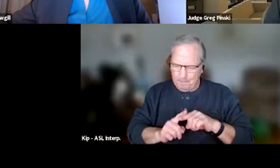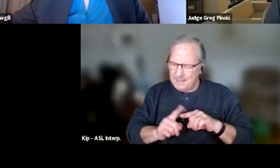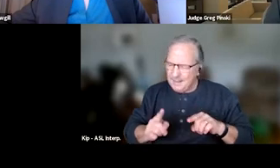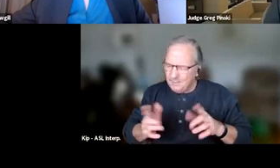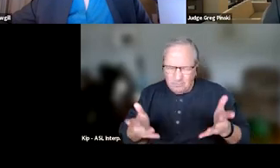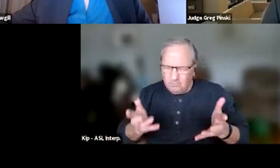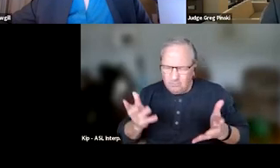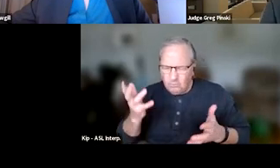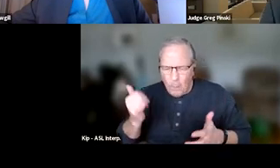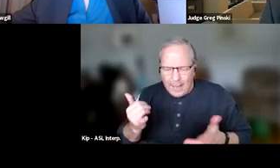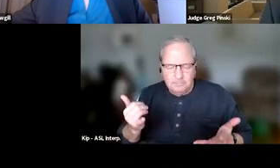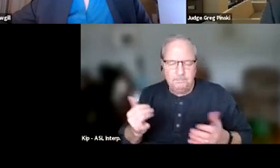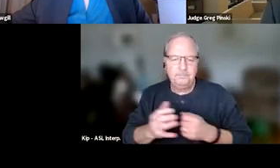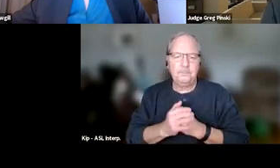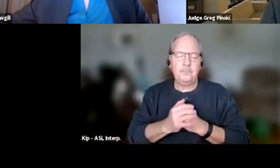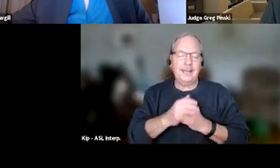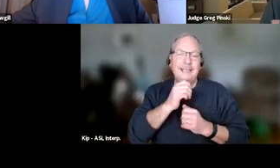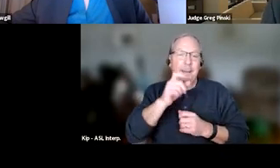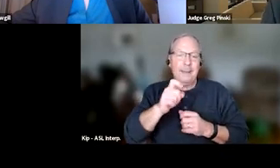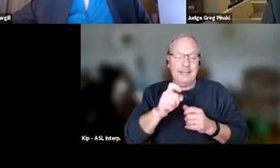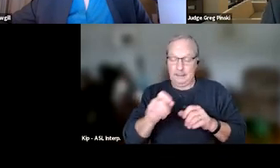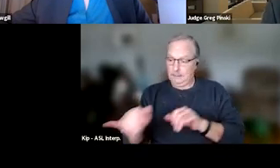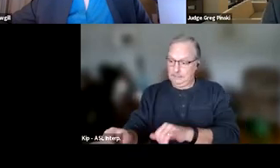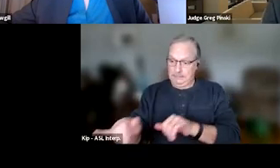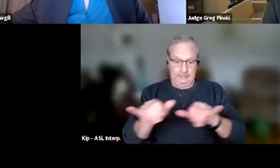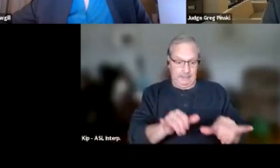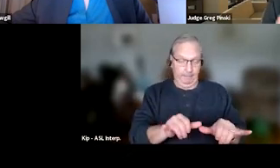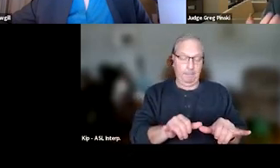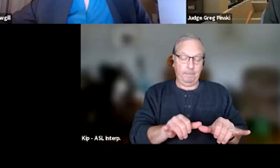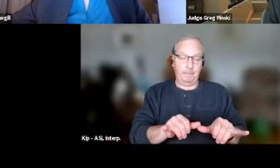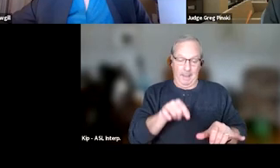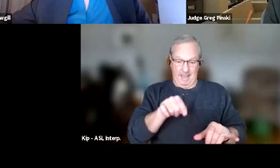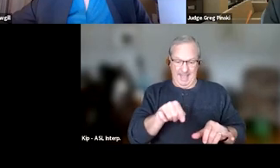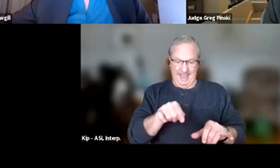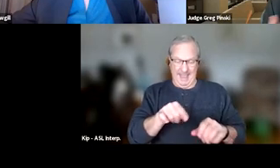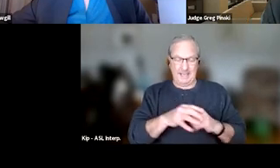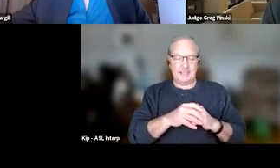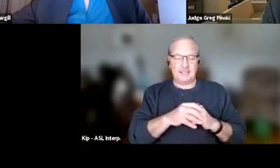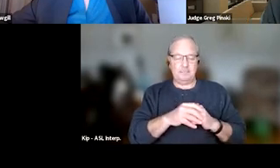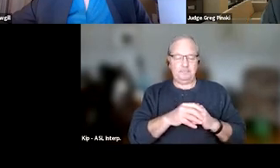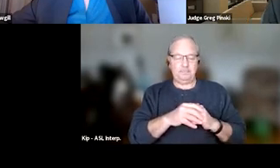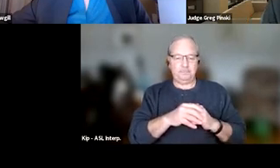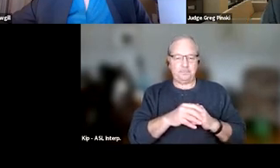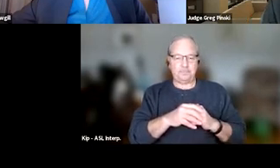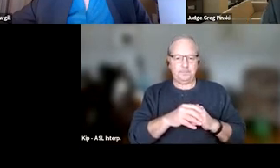doesn't necessarily mean identical, but in this advanced notice